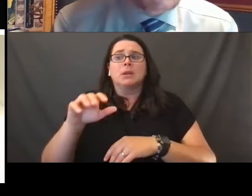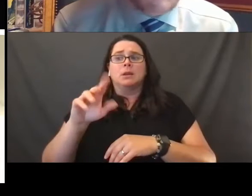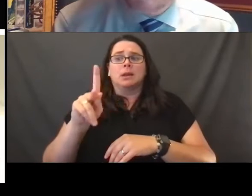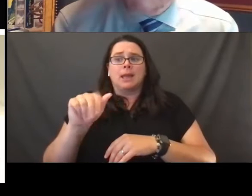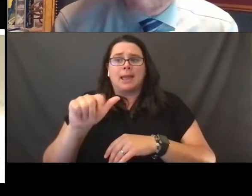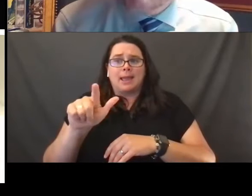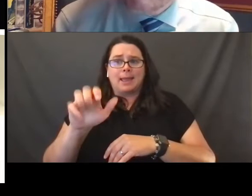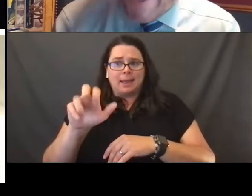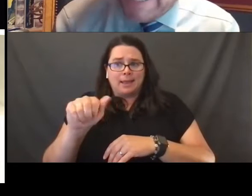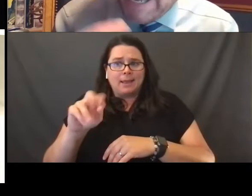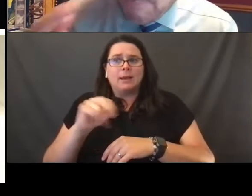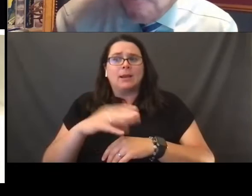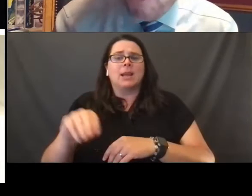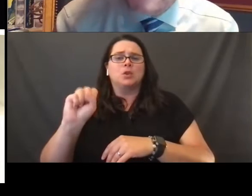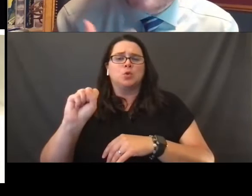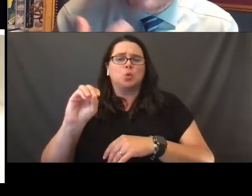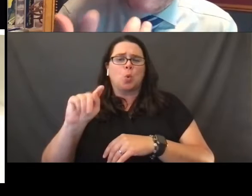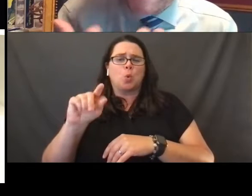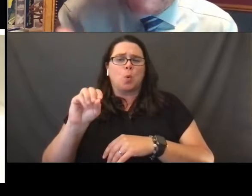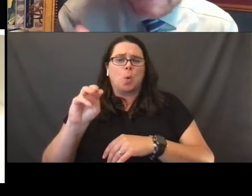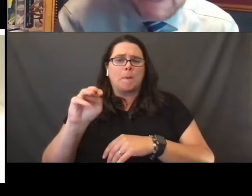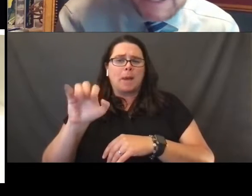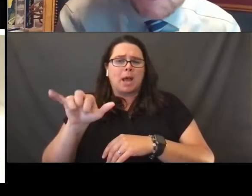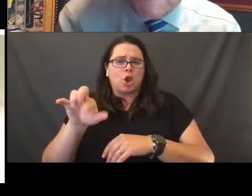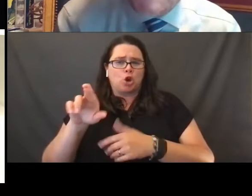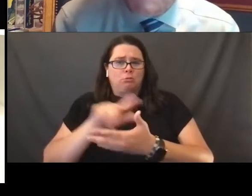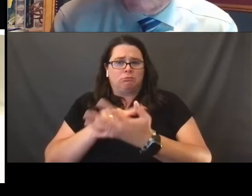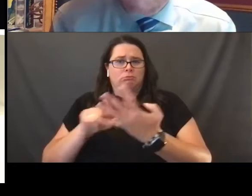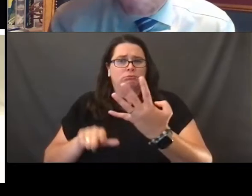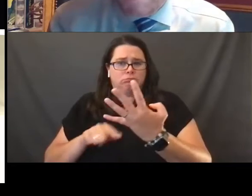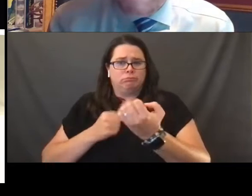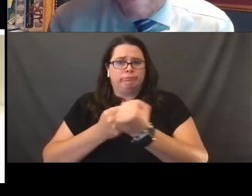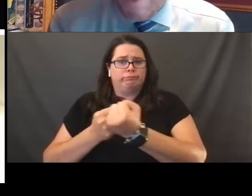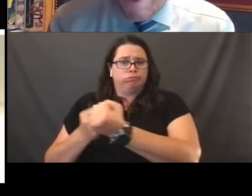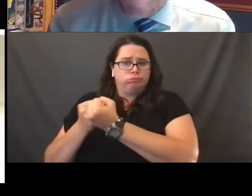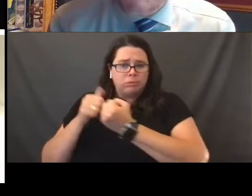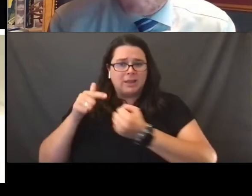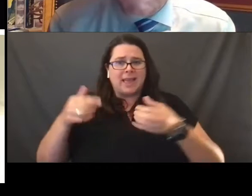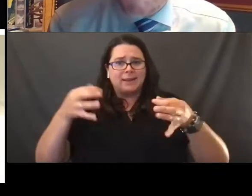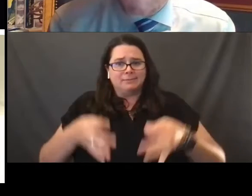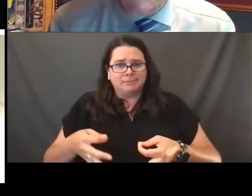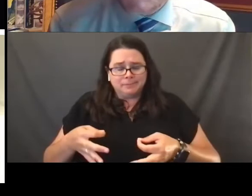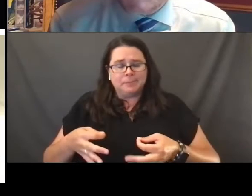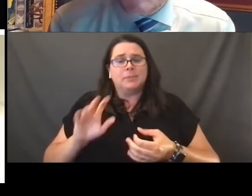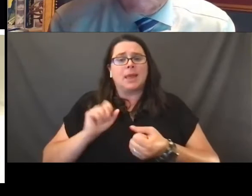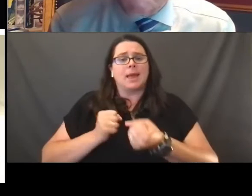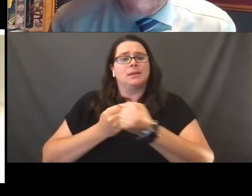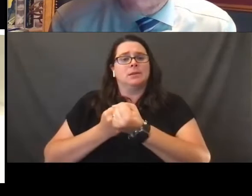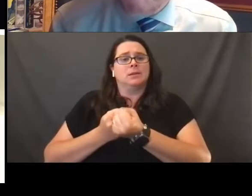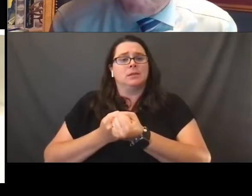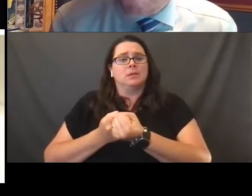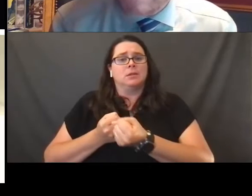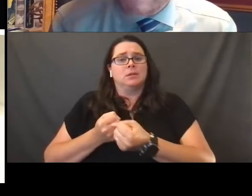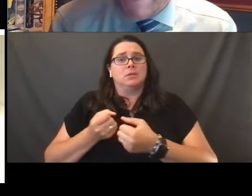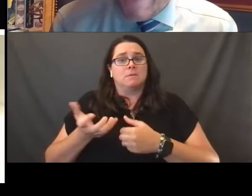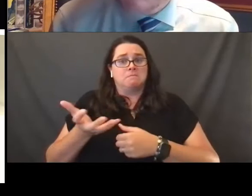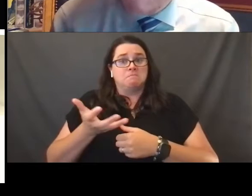And so that important consolidation, if you will, of Supreme Court Justices remains important